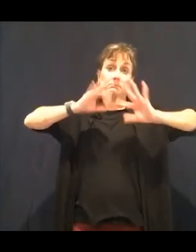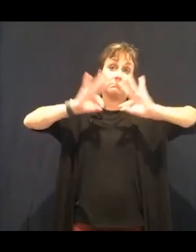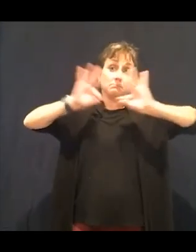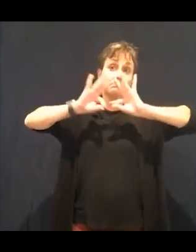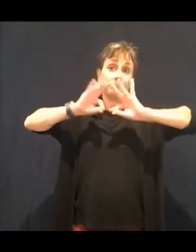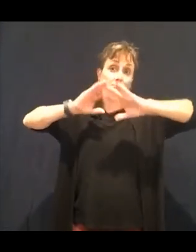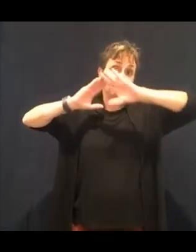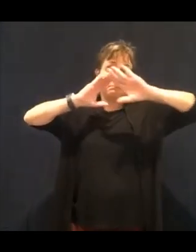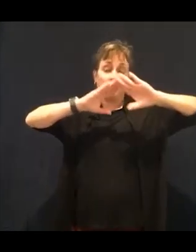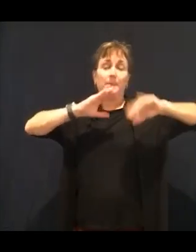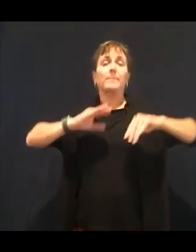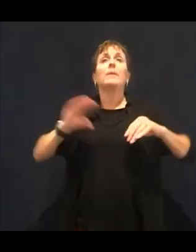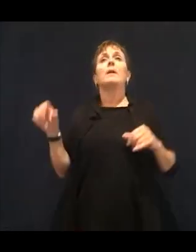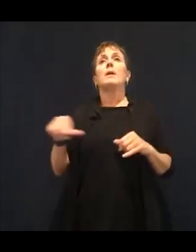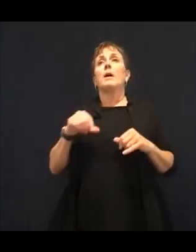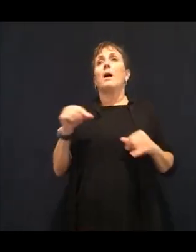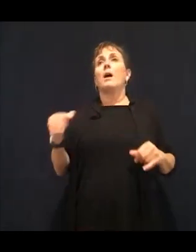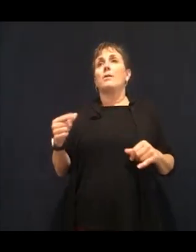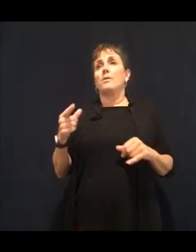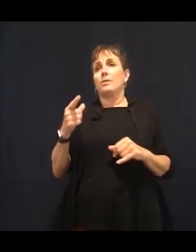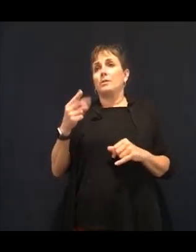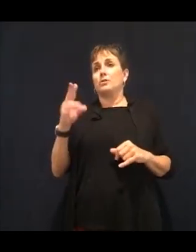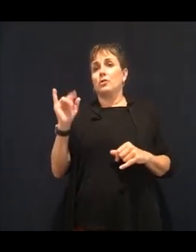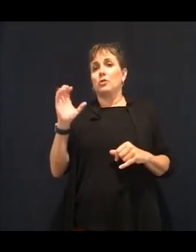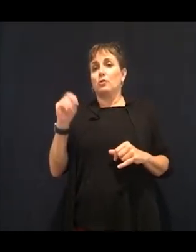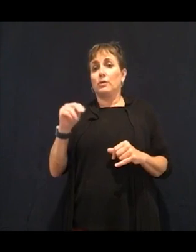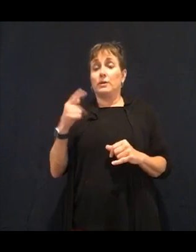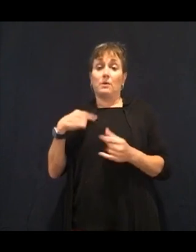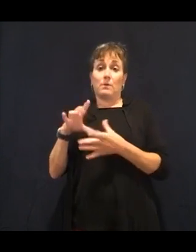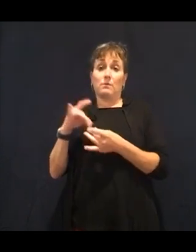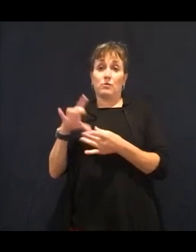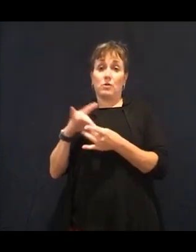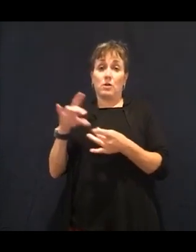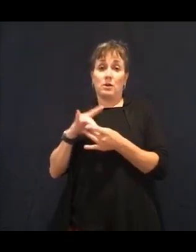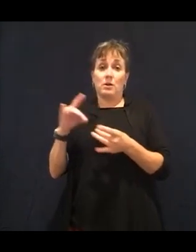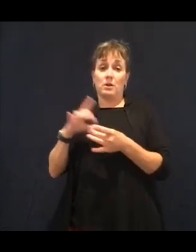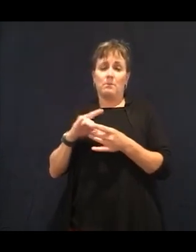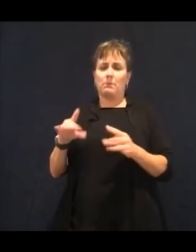that we need in our body. And that comes from egg yolk. So if you're one of those